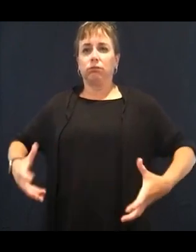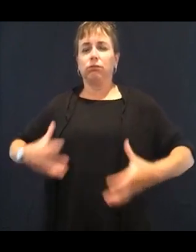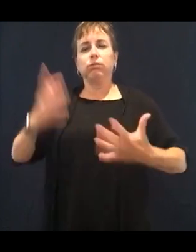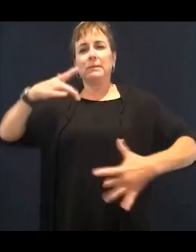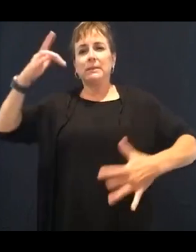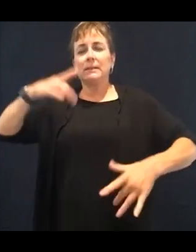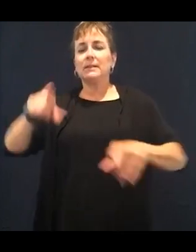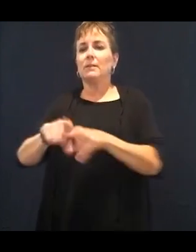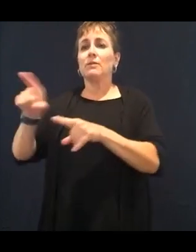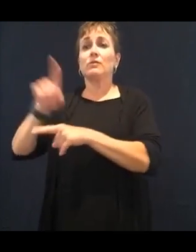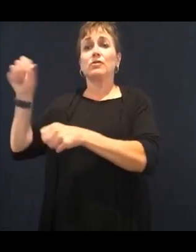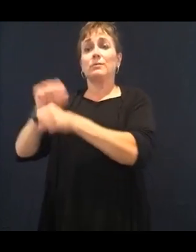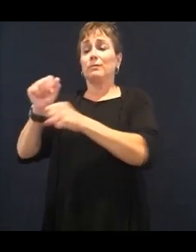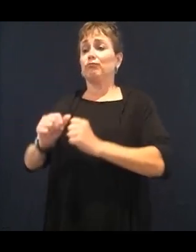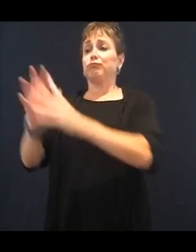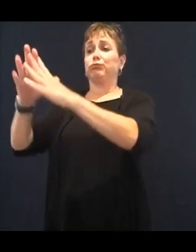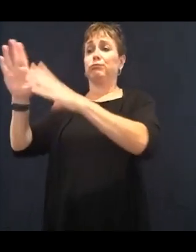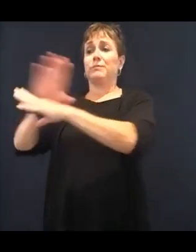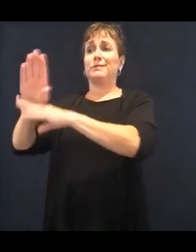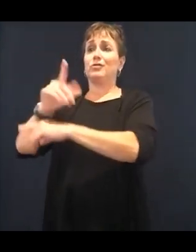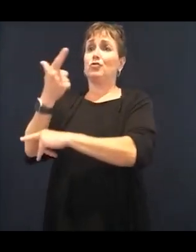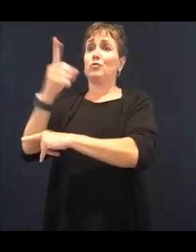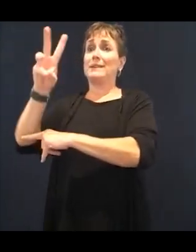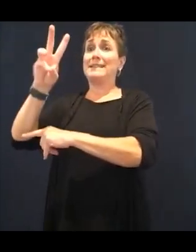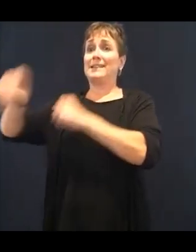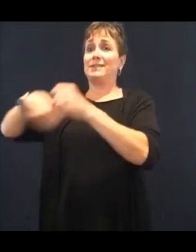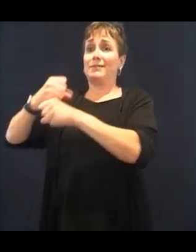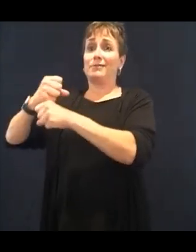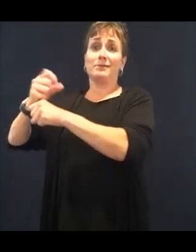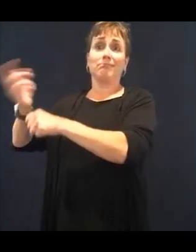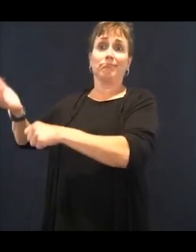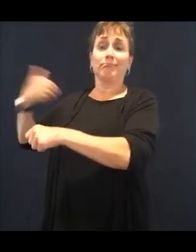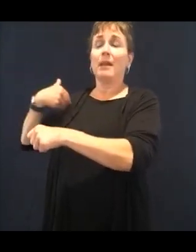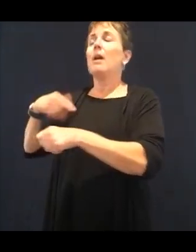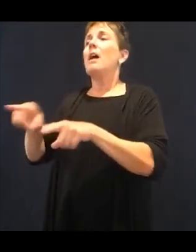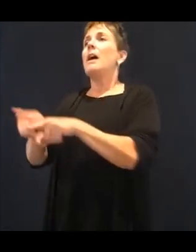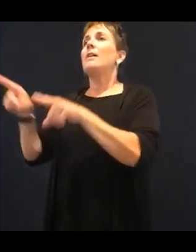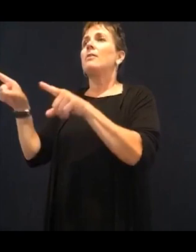Practitioners. She's a certified holistic health coach and certified in personal